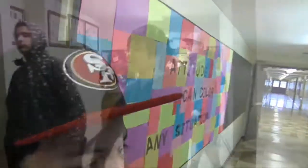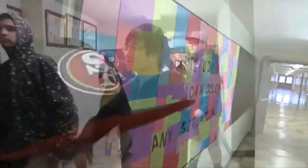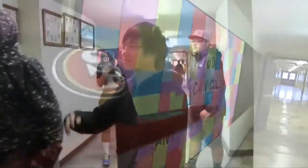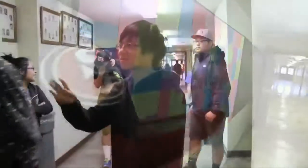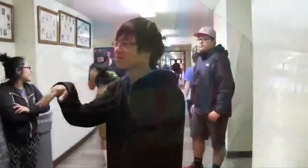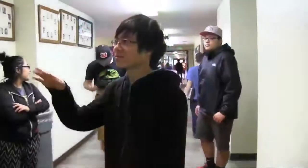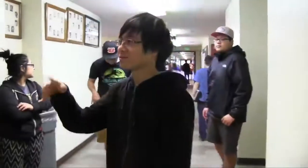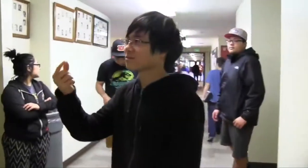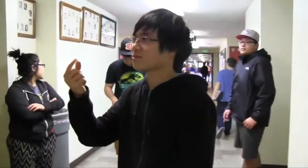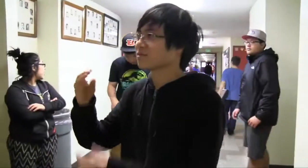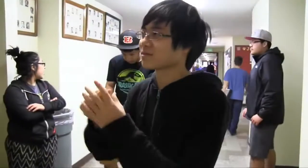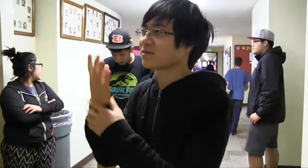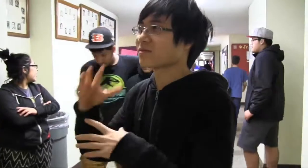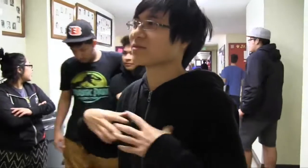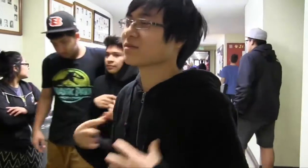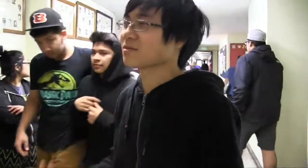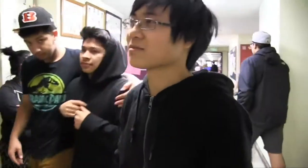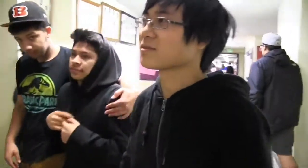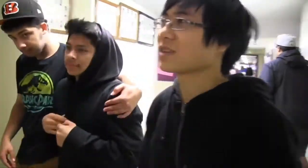Hey, what are you up to this spring break?